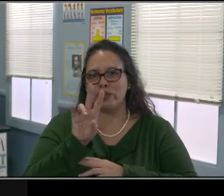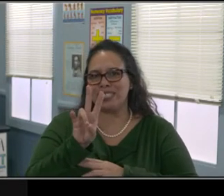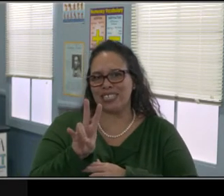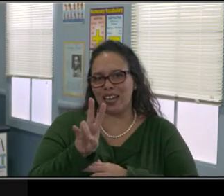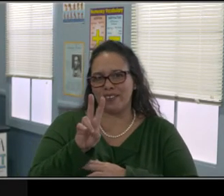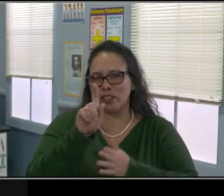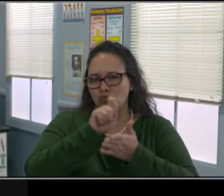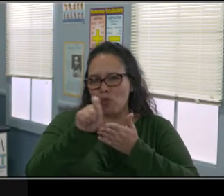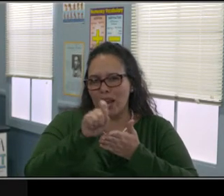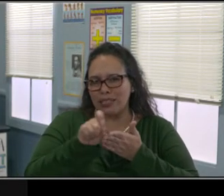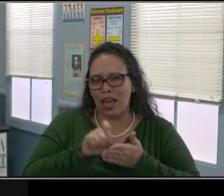Before we move forward,